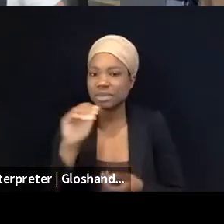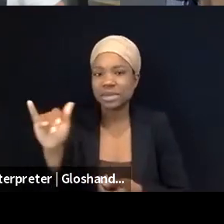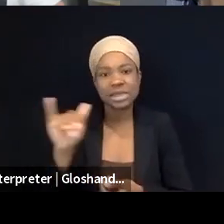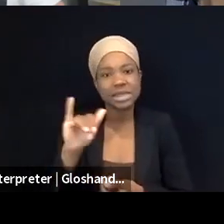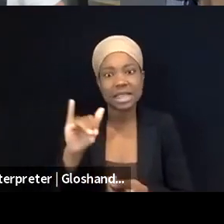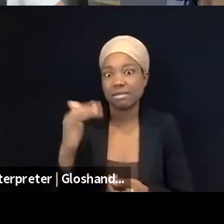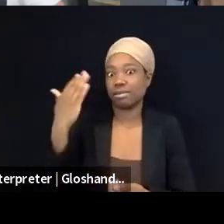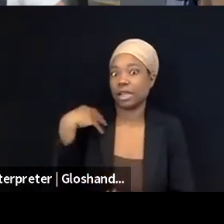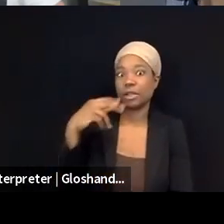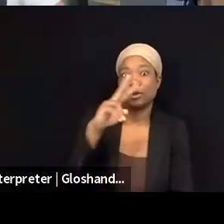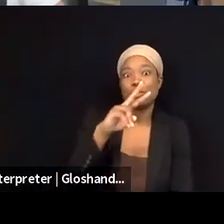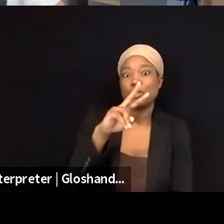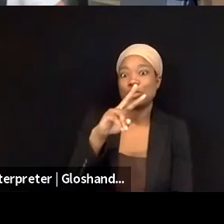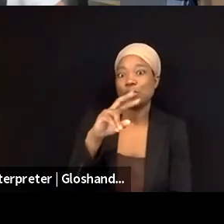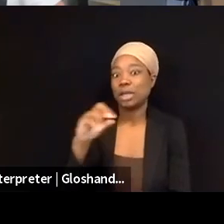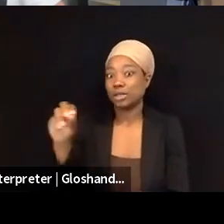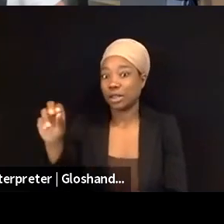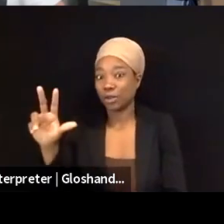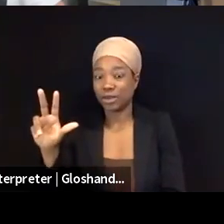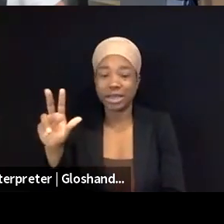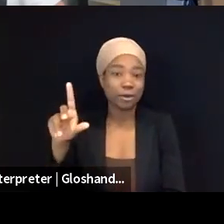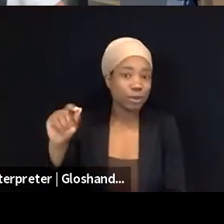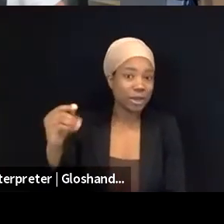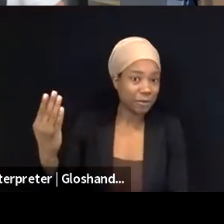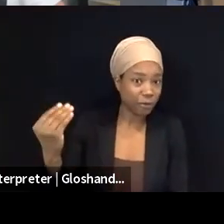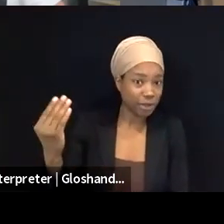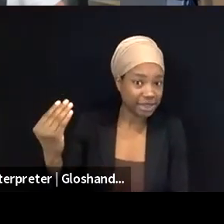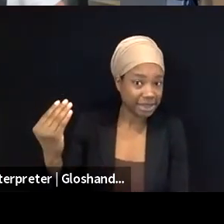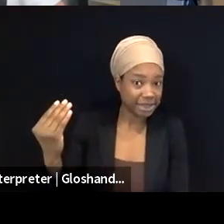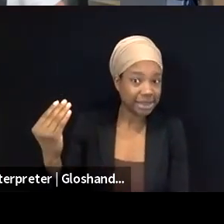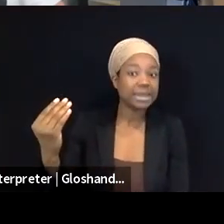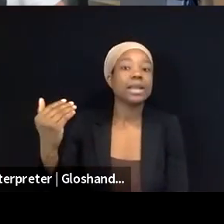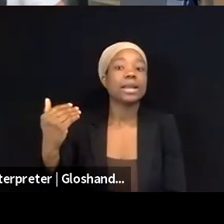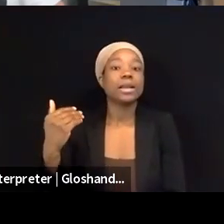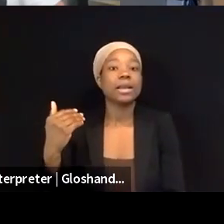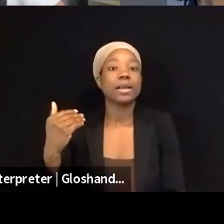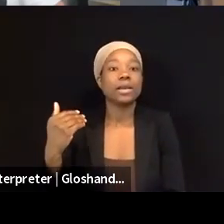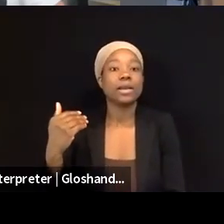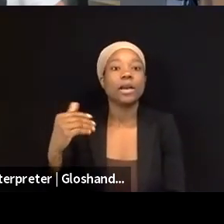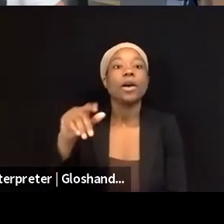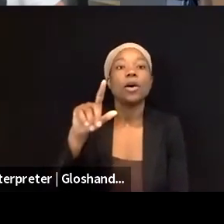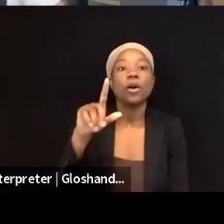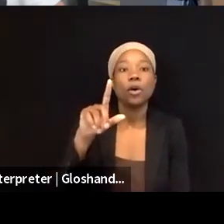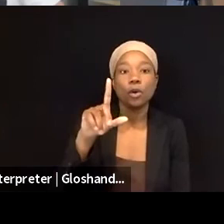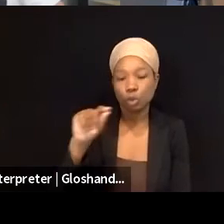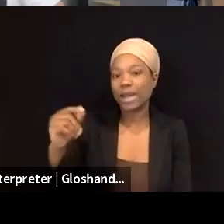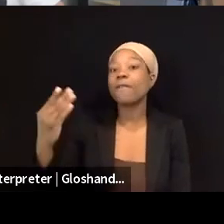when basically we had like, totally, I mean, they totally ignored us in these platforms,